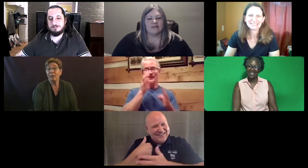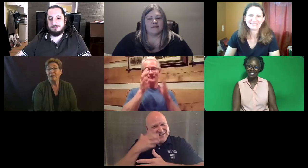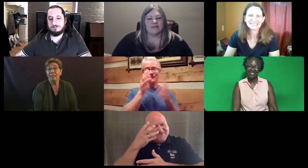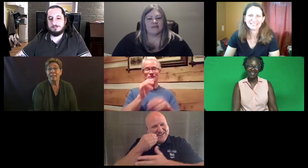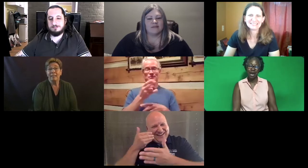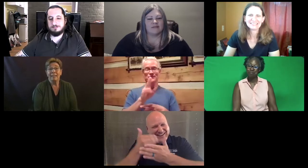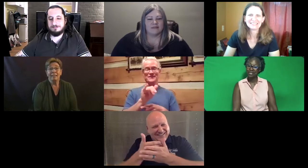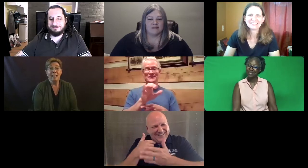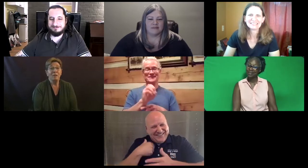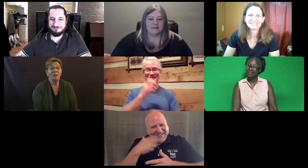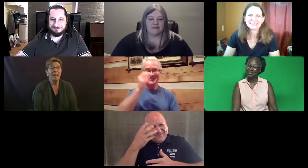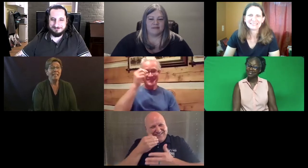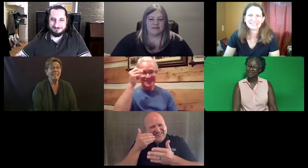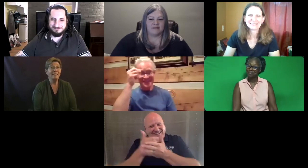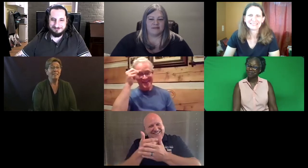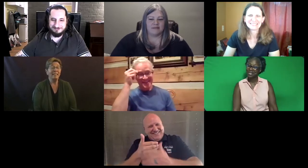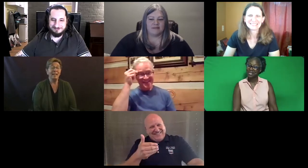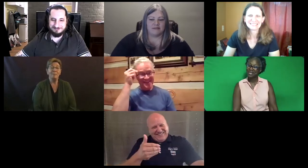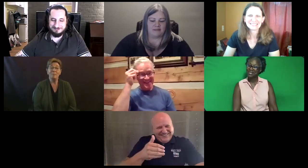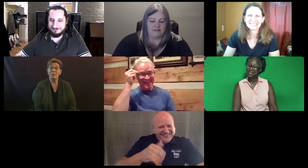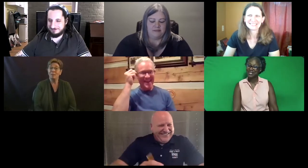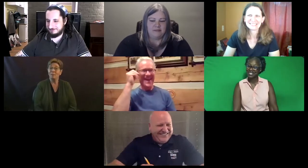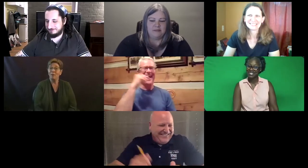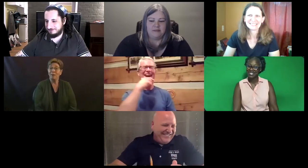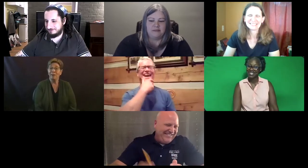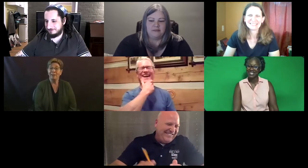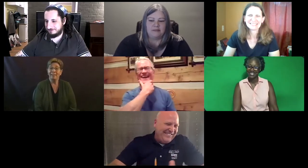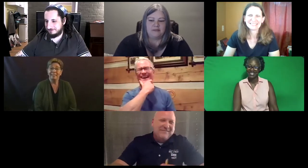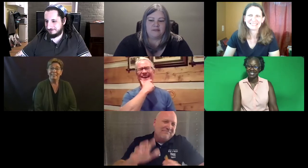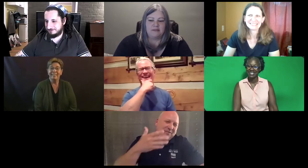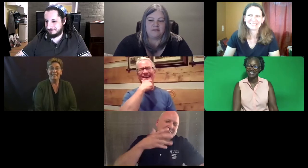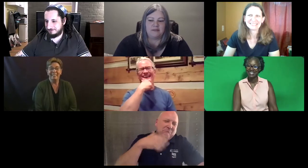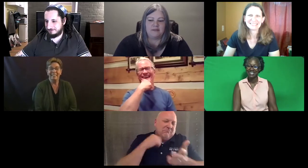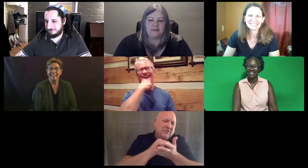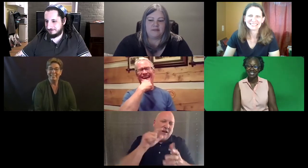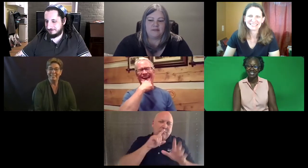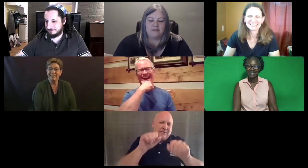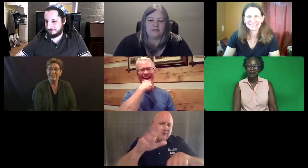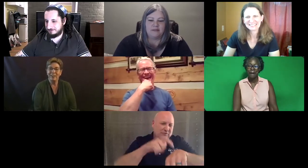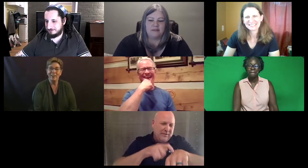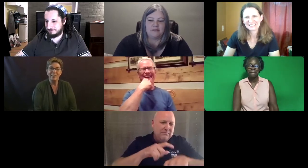Trenton: I'm pretty clever. Cliff: That creativity comes forth, don't you know?